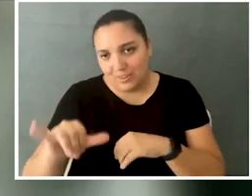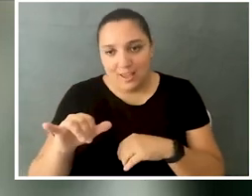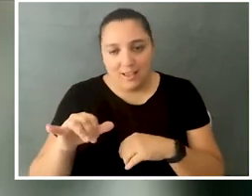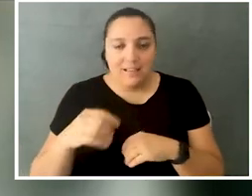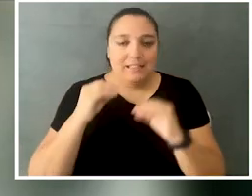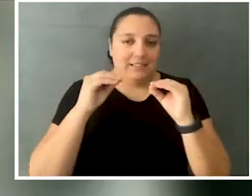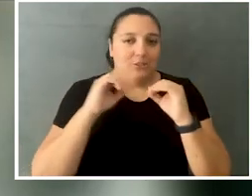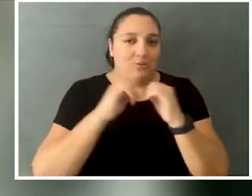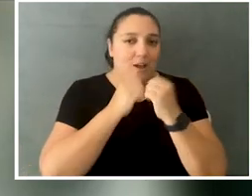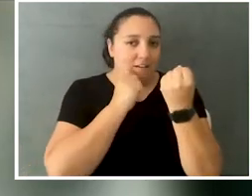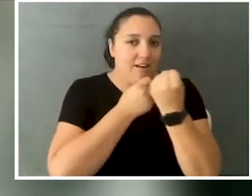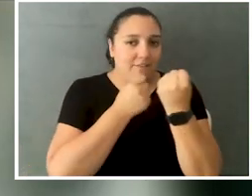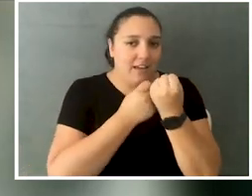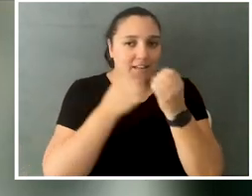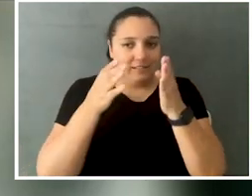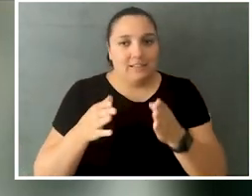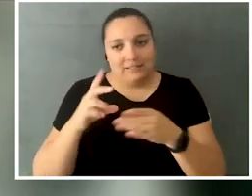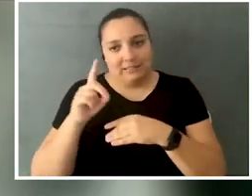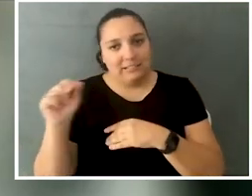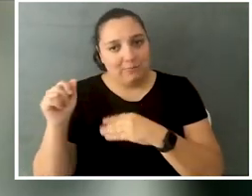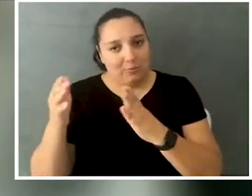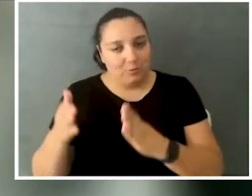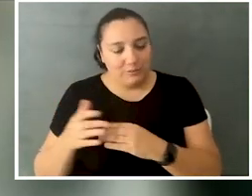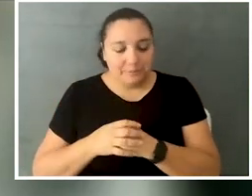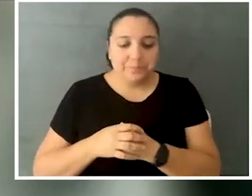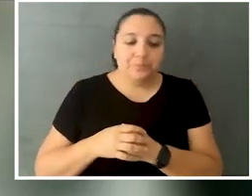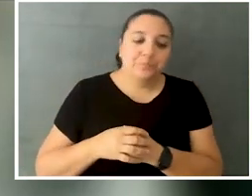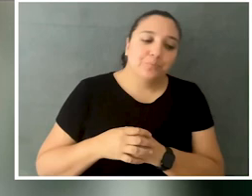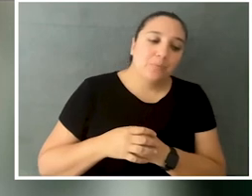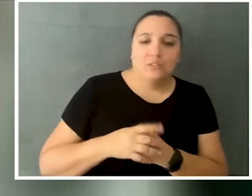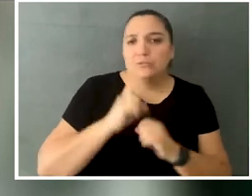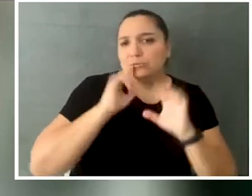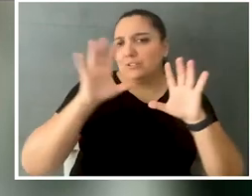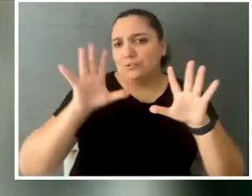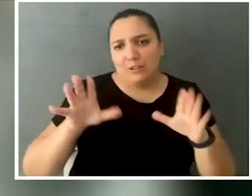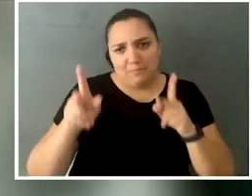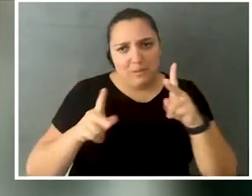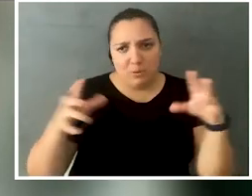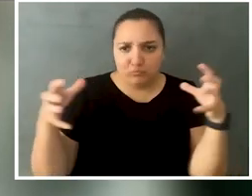To teach you how to advocate as a disabled person. So, yeah, we've gotten some really great people together.